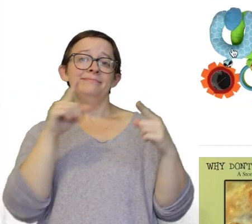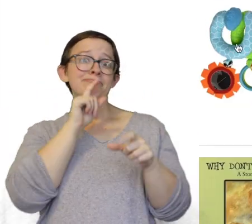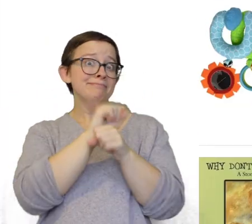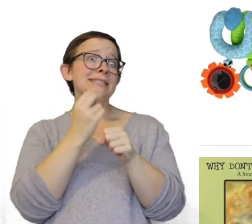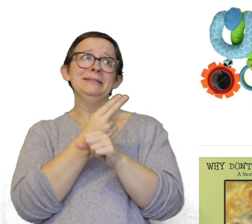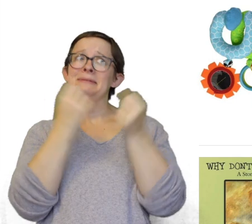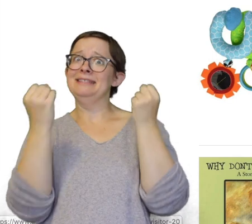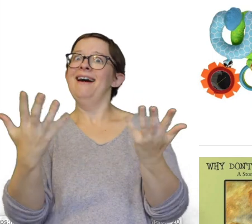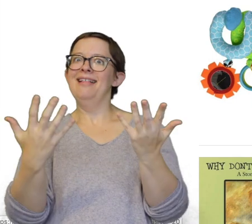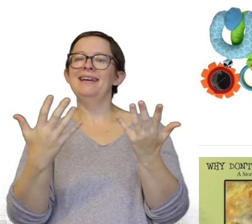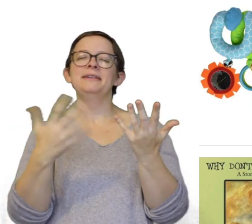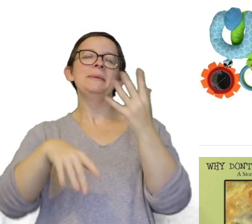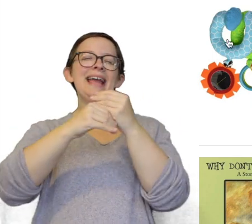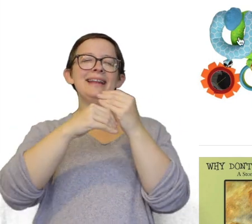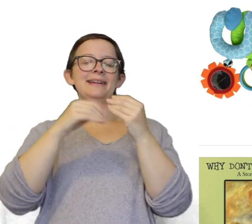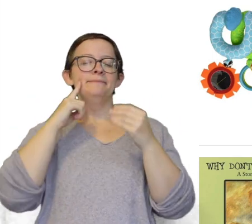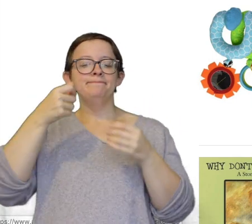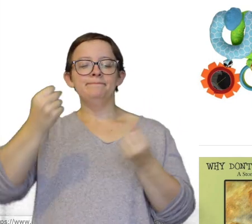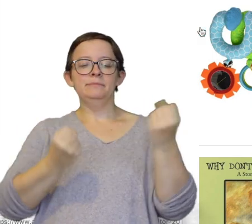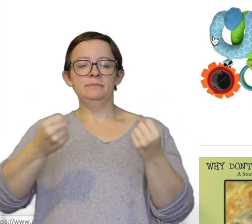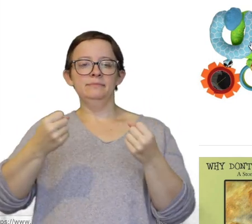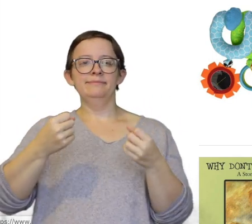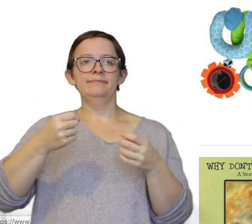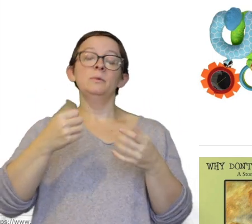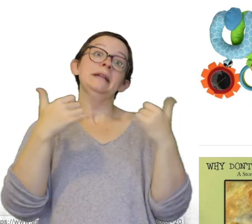Which he actually used quite a bit. We put this on his play mat